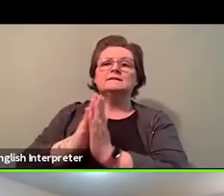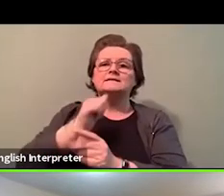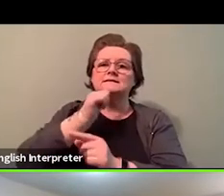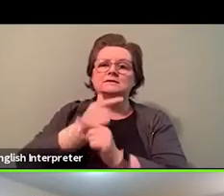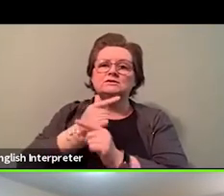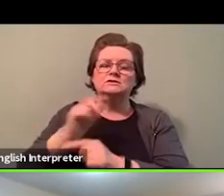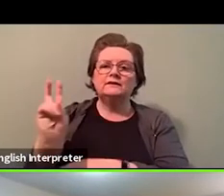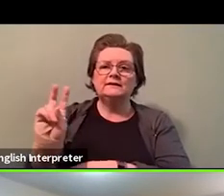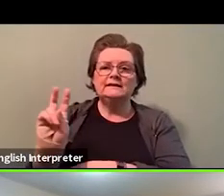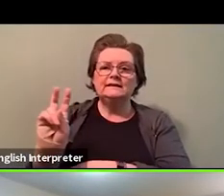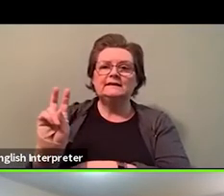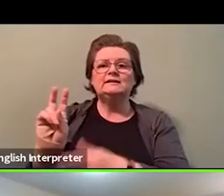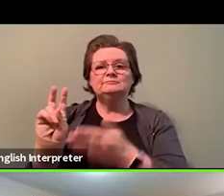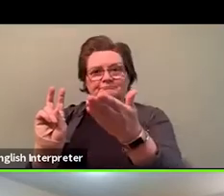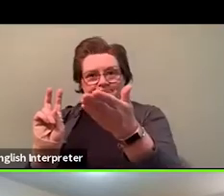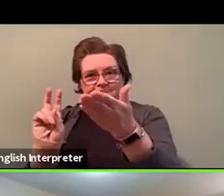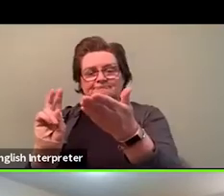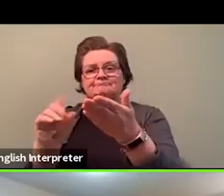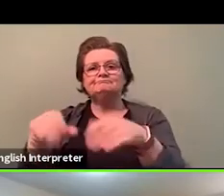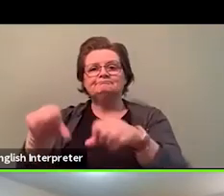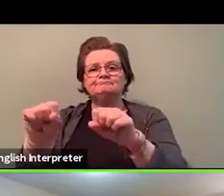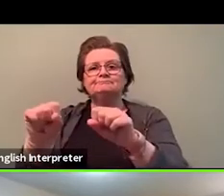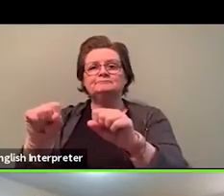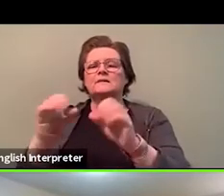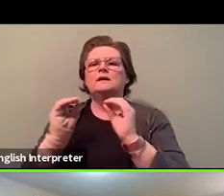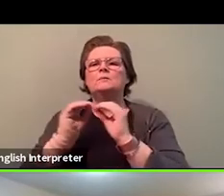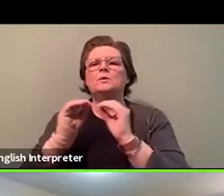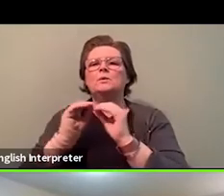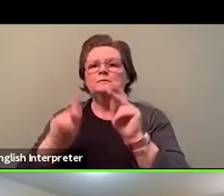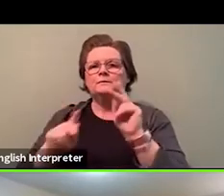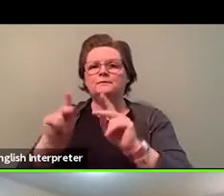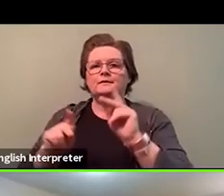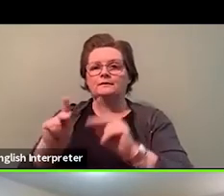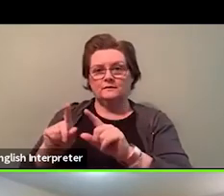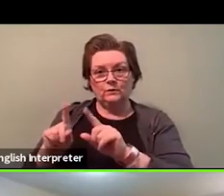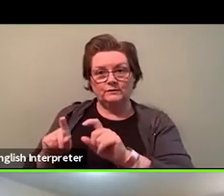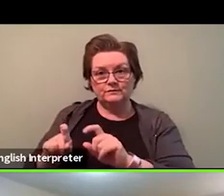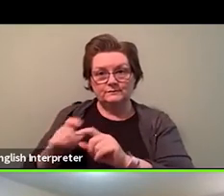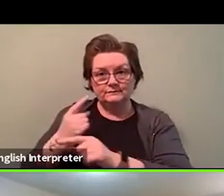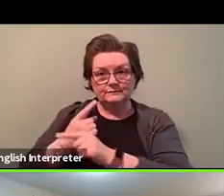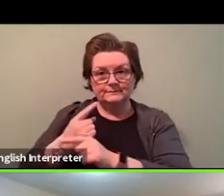the rest of the discussion, because we do have some people that would like to ask some questions. Okay.